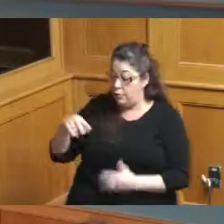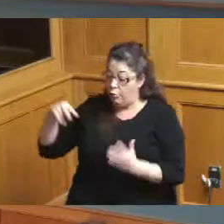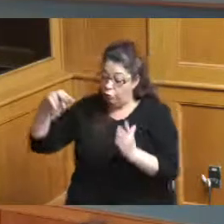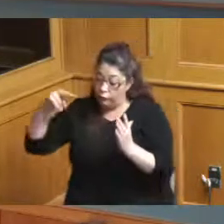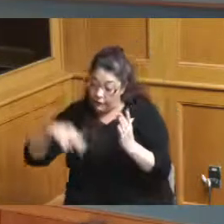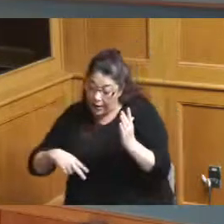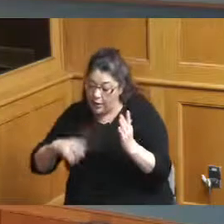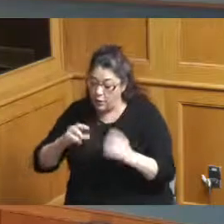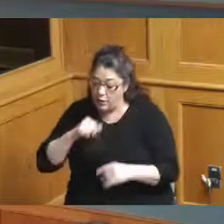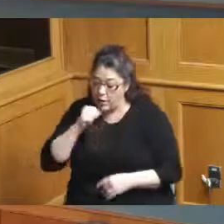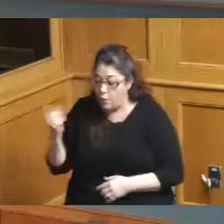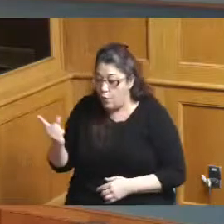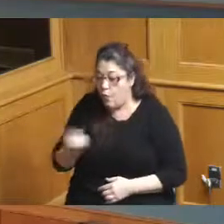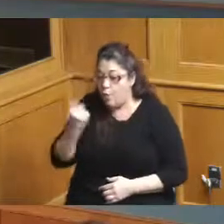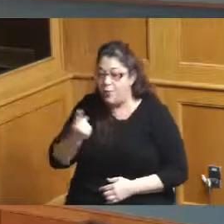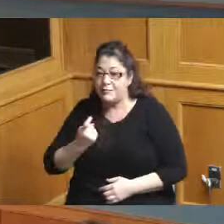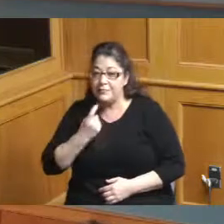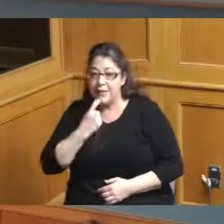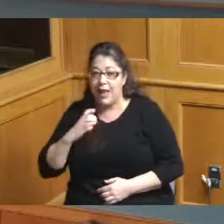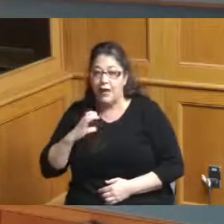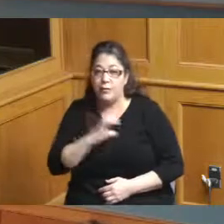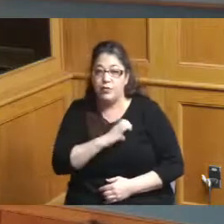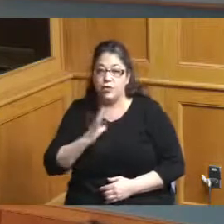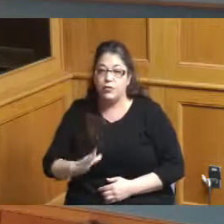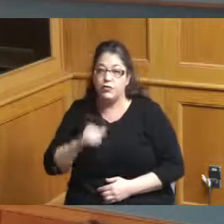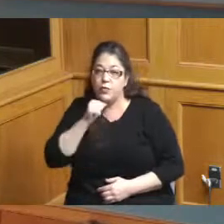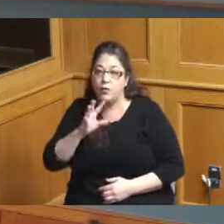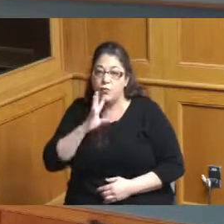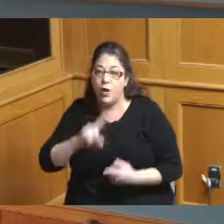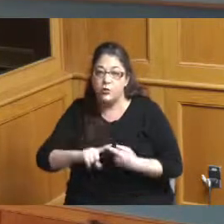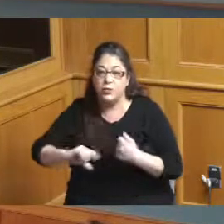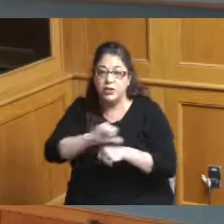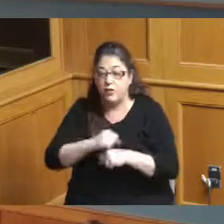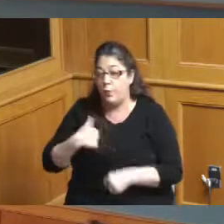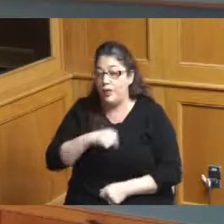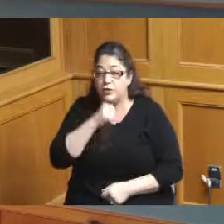always say the Commissioners don't talk to each other and we don't so I was under the impression